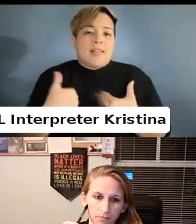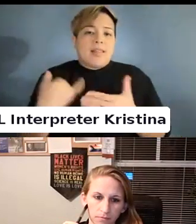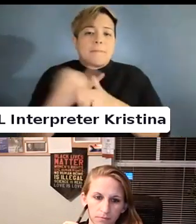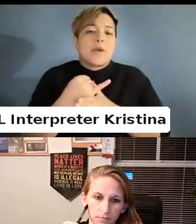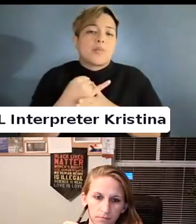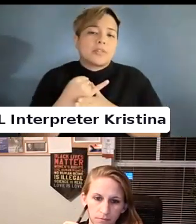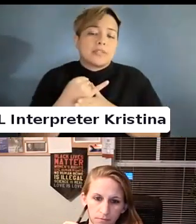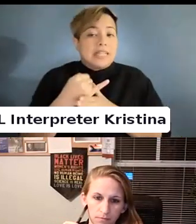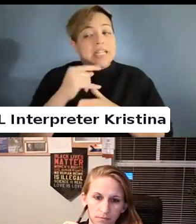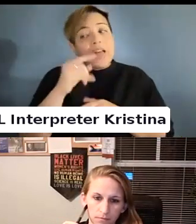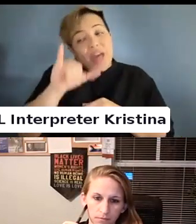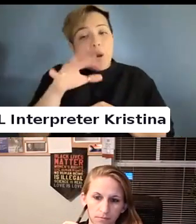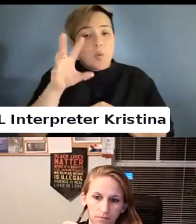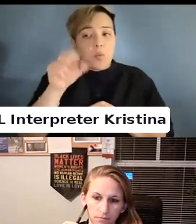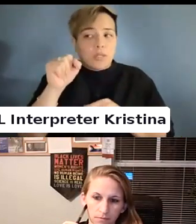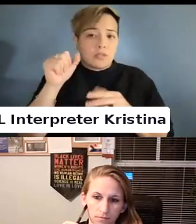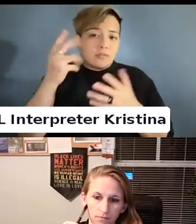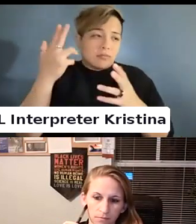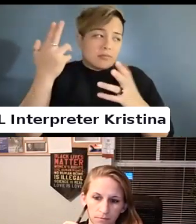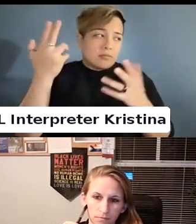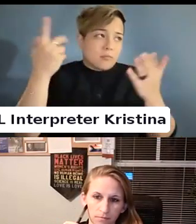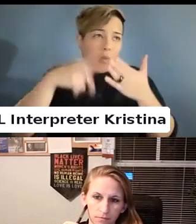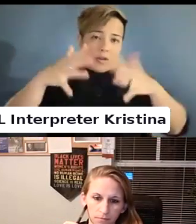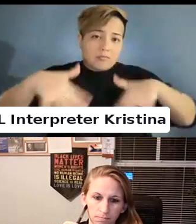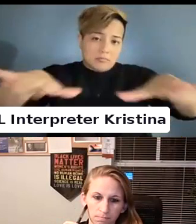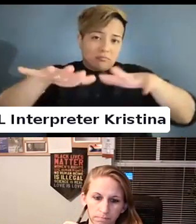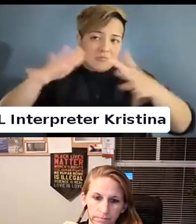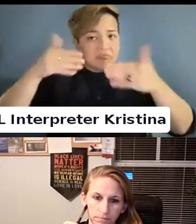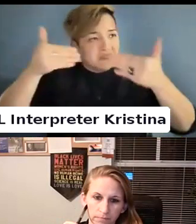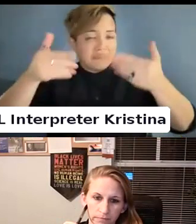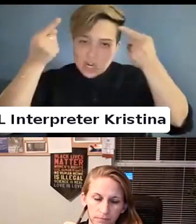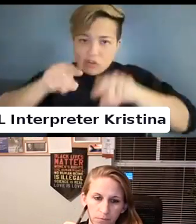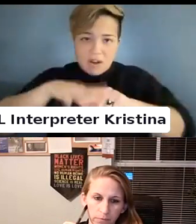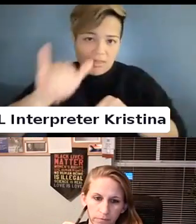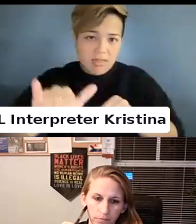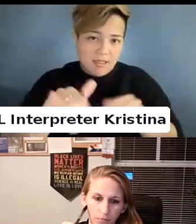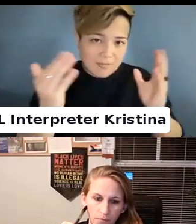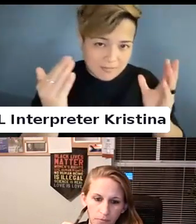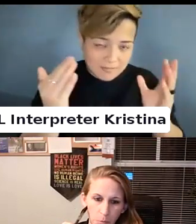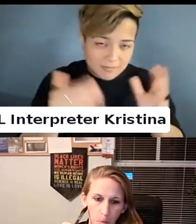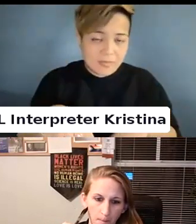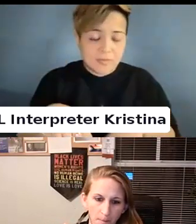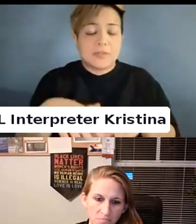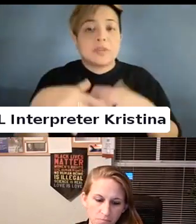is what was ultimately agreed on. So, as a result.